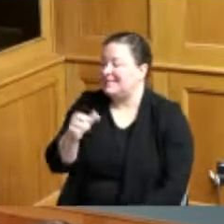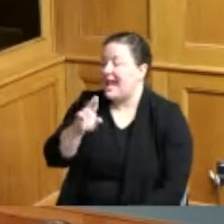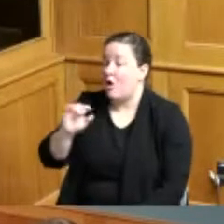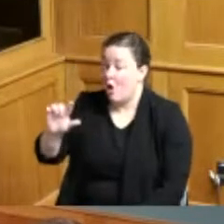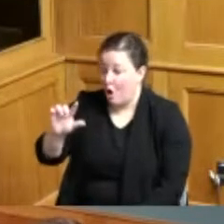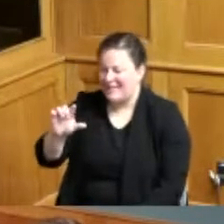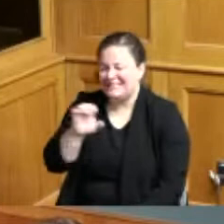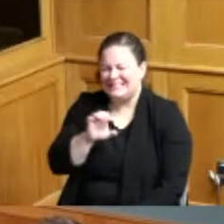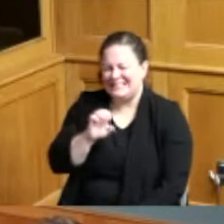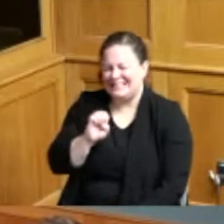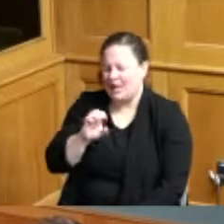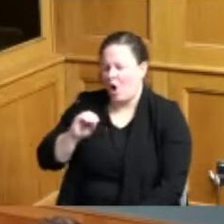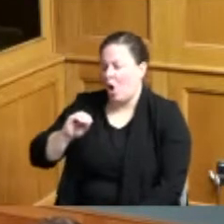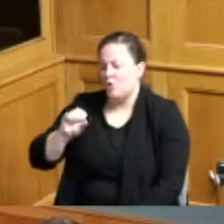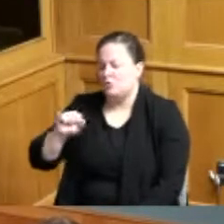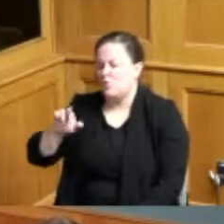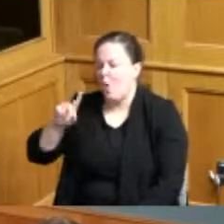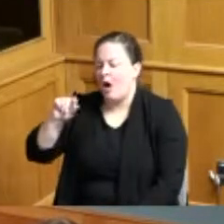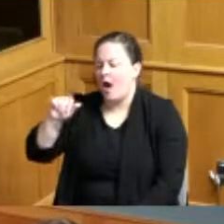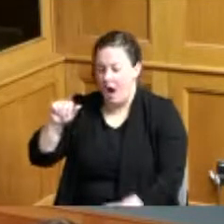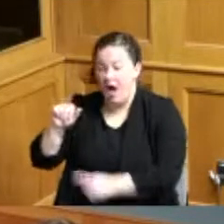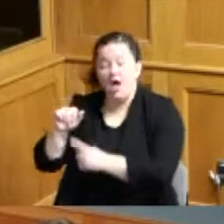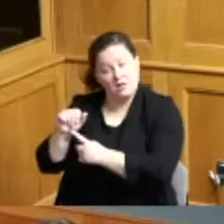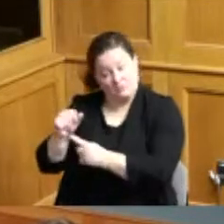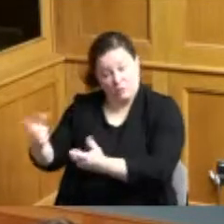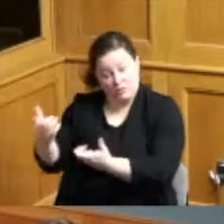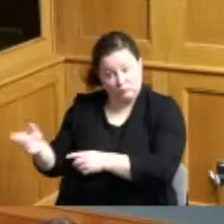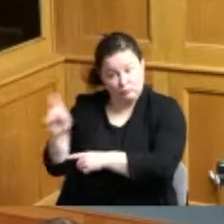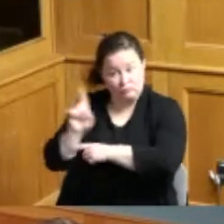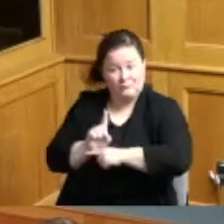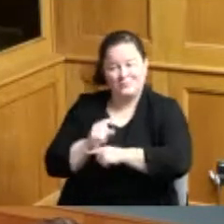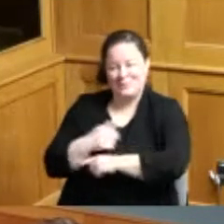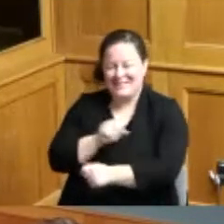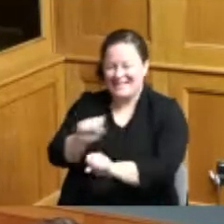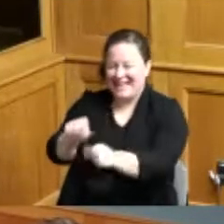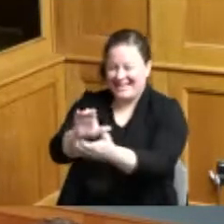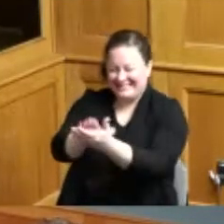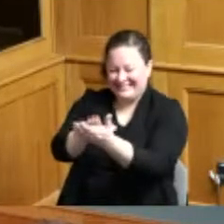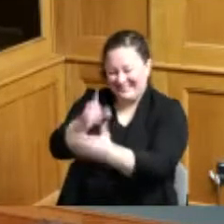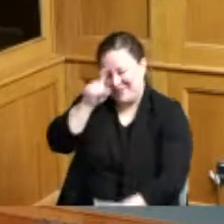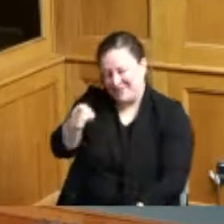come forward so that we can sing your praises right here at the yep yep so